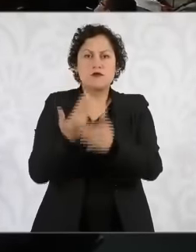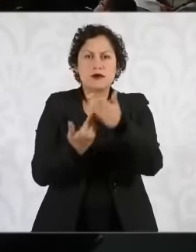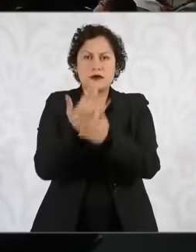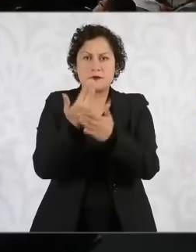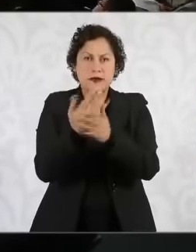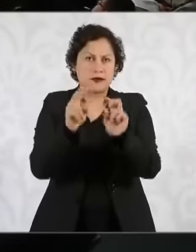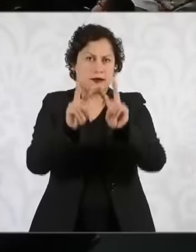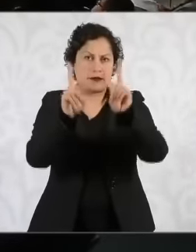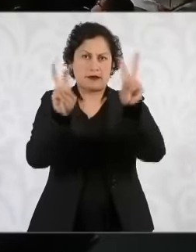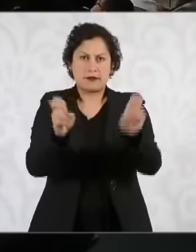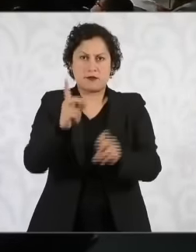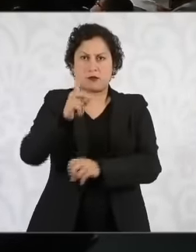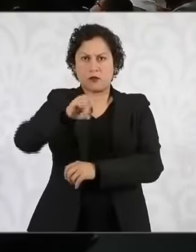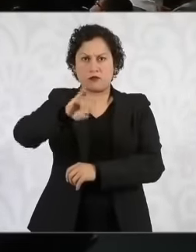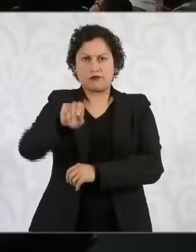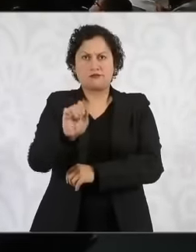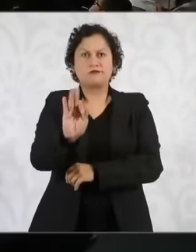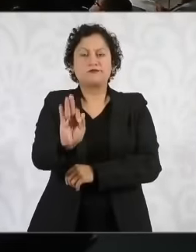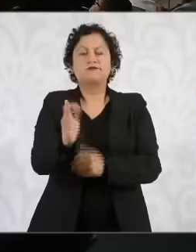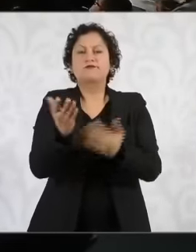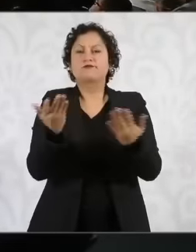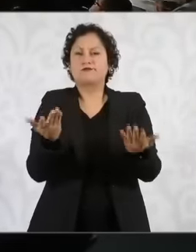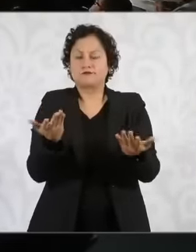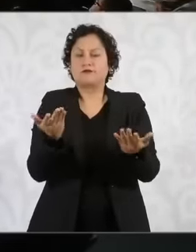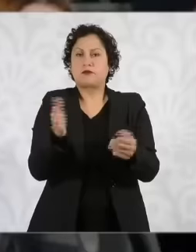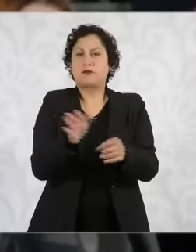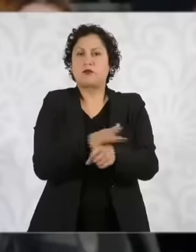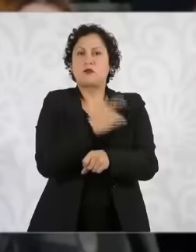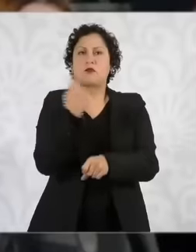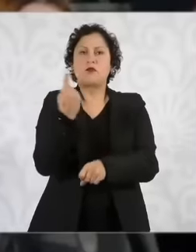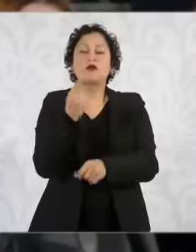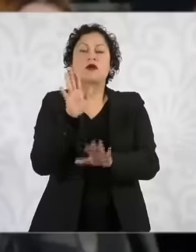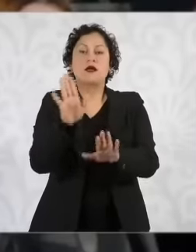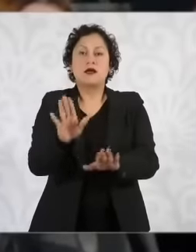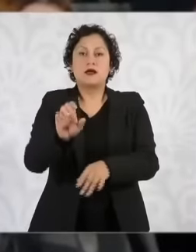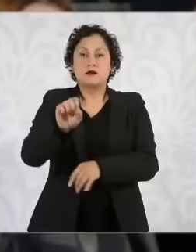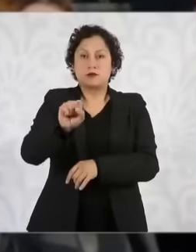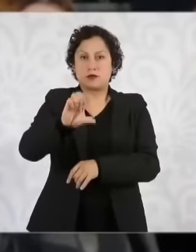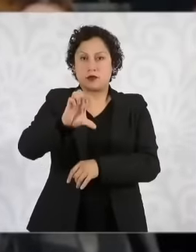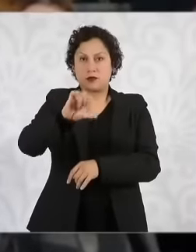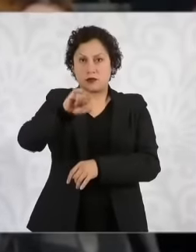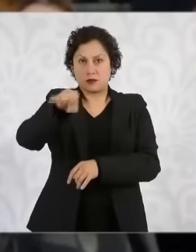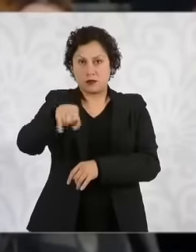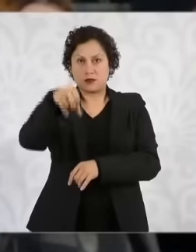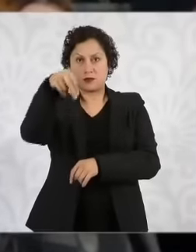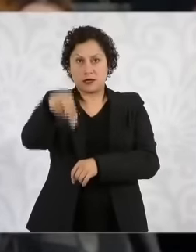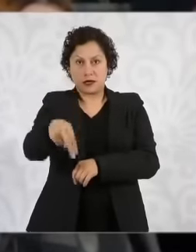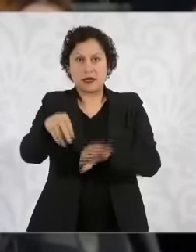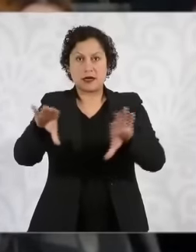that because in the plenary session of the court in the plenary session of the court in a private meeting they do not